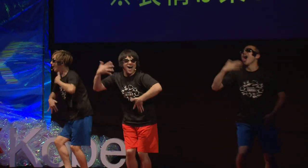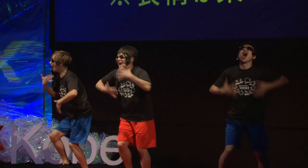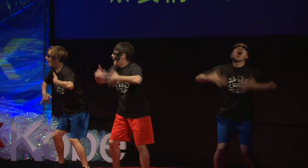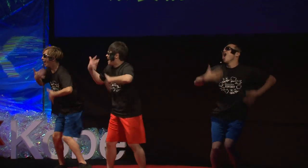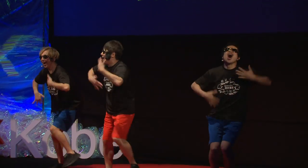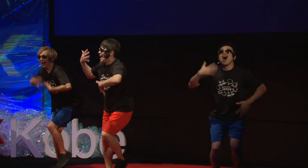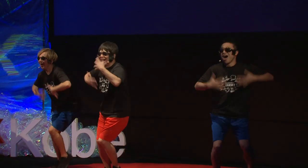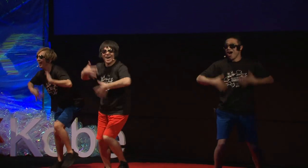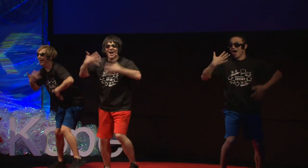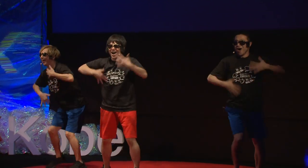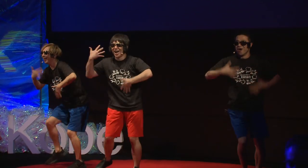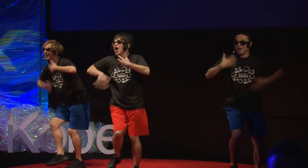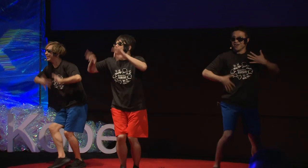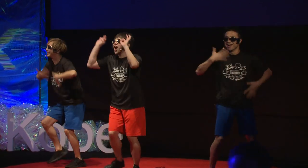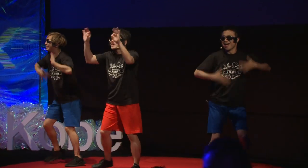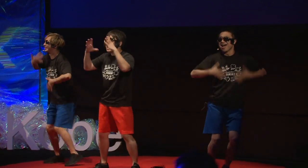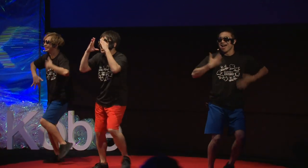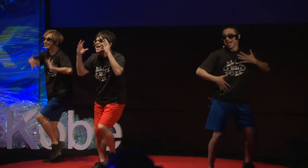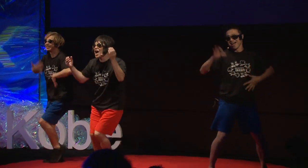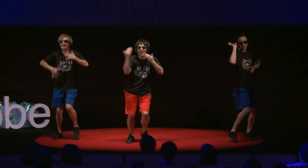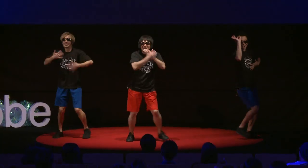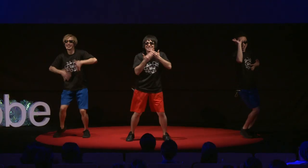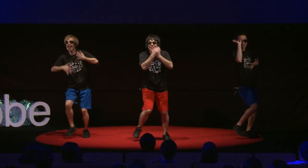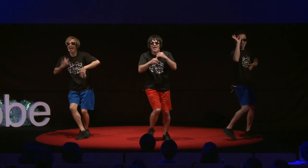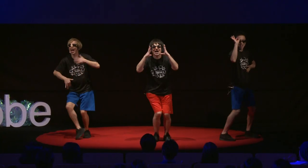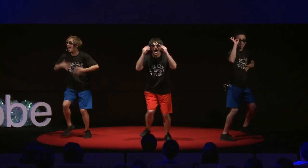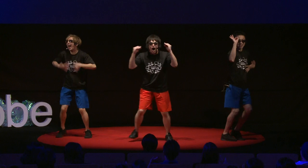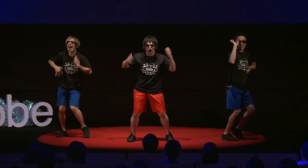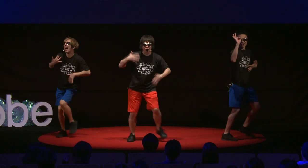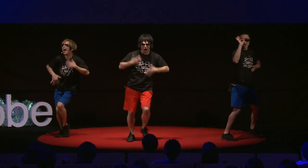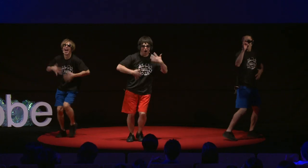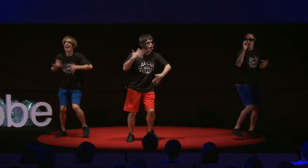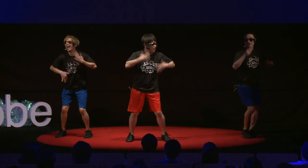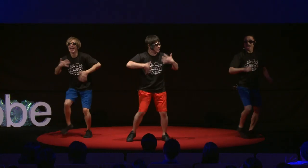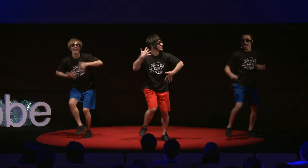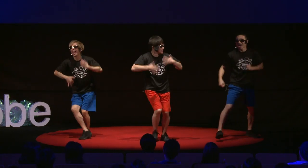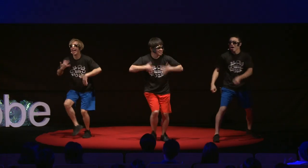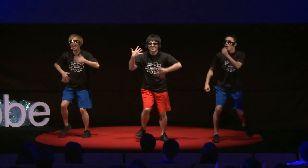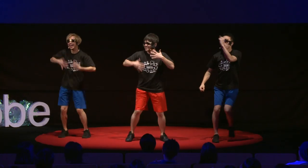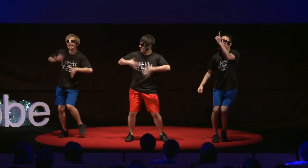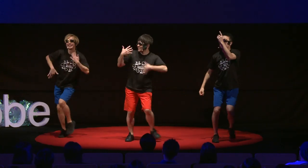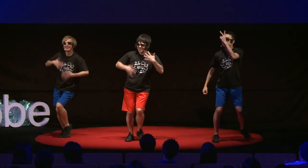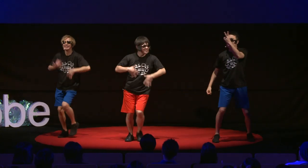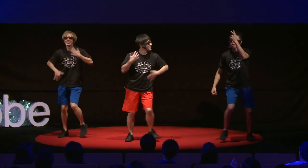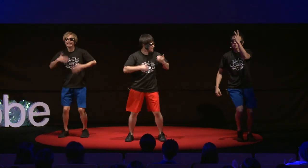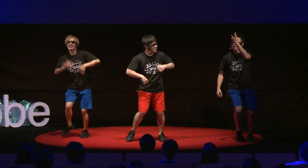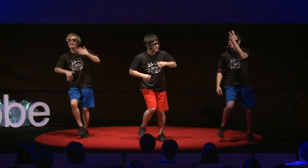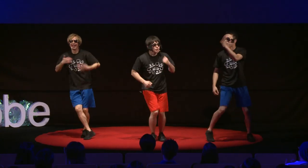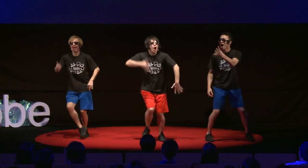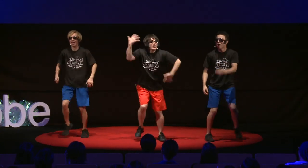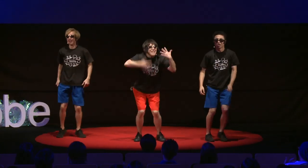Like this! O: OK! Smiling is important! Smile! I: OK! One, two, three, four.